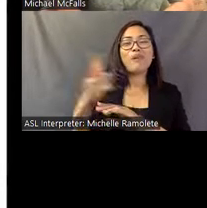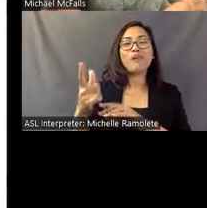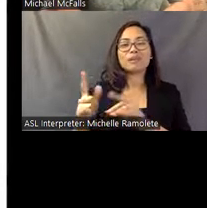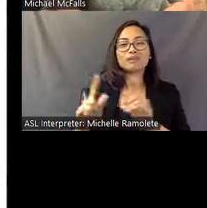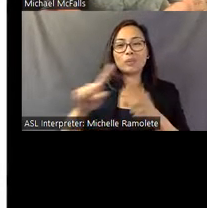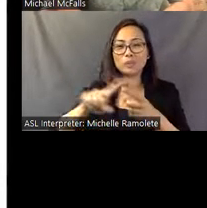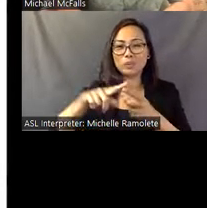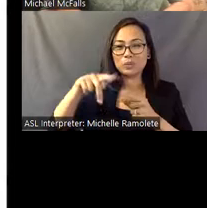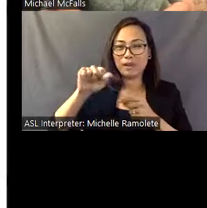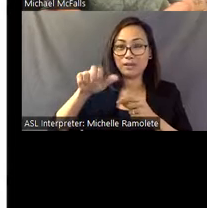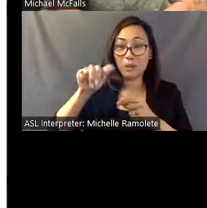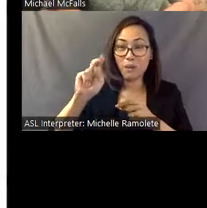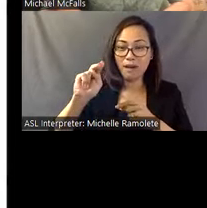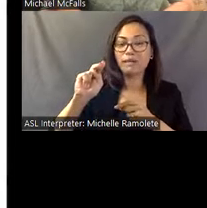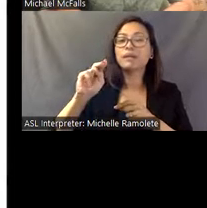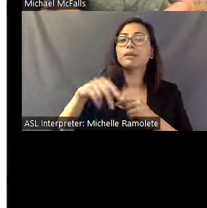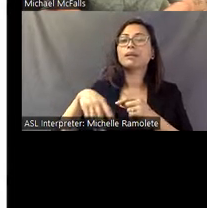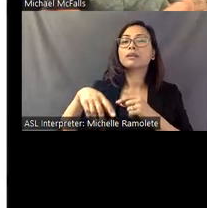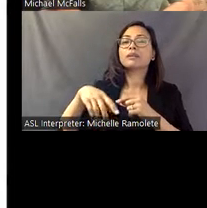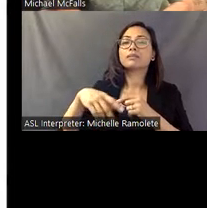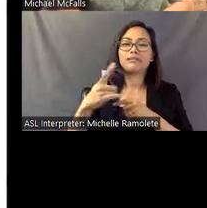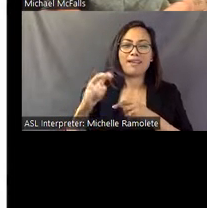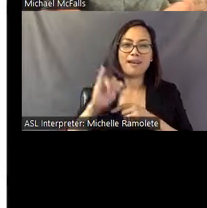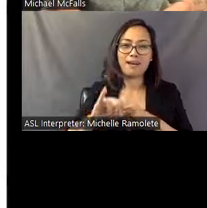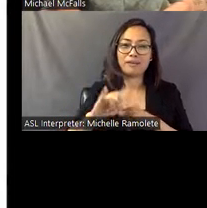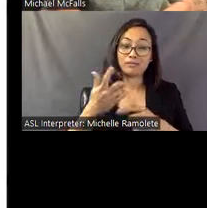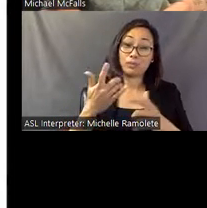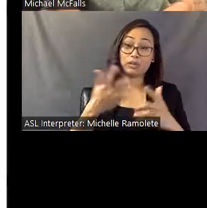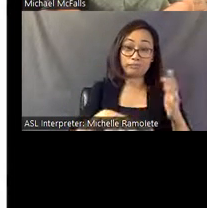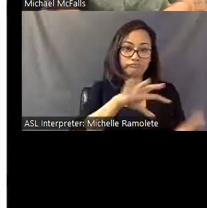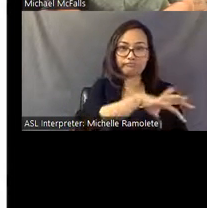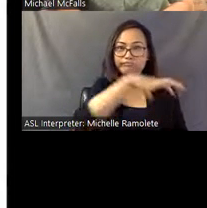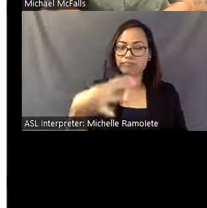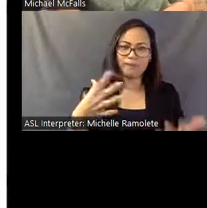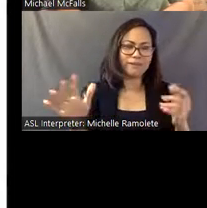At Pasaquan, we found a large steamer trunk filled with drawings, and they were something